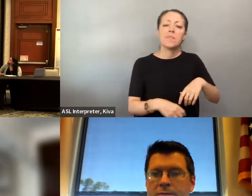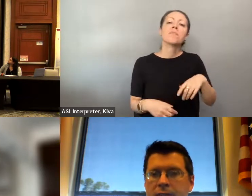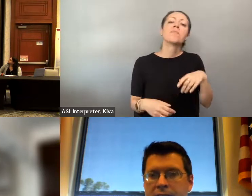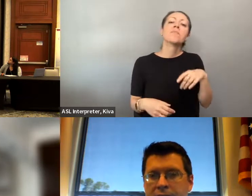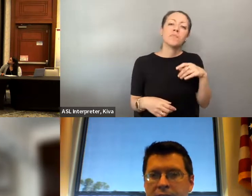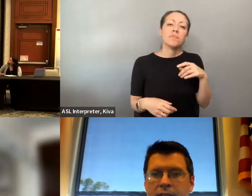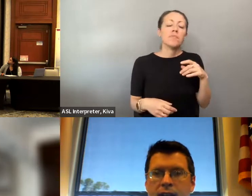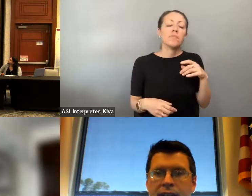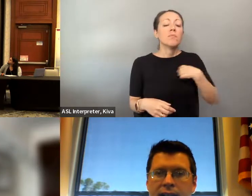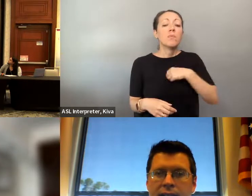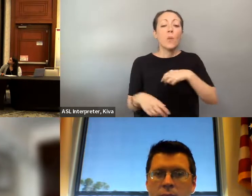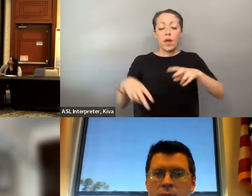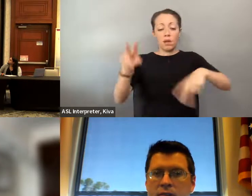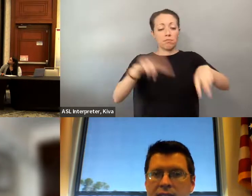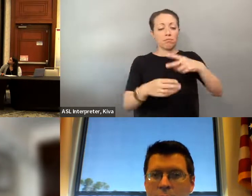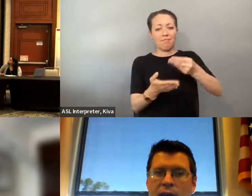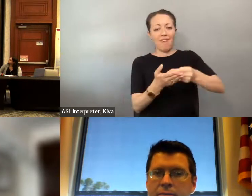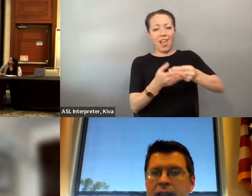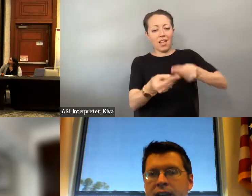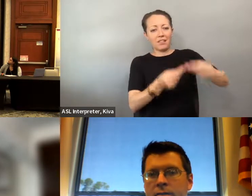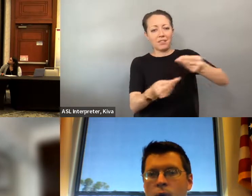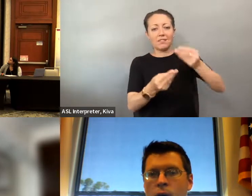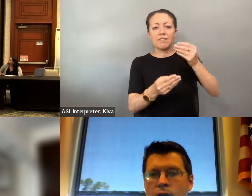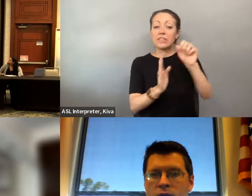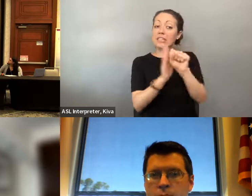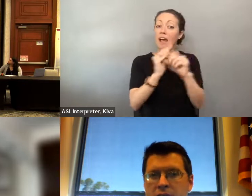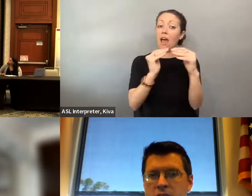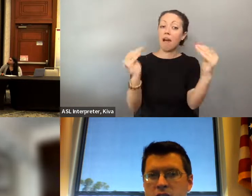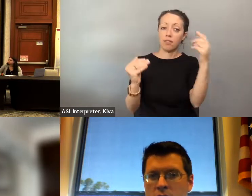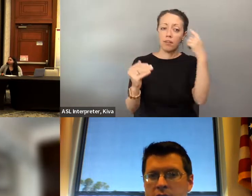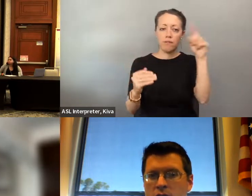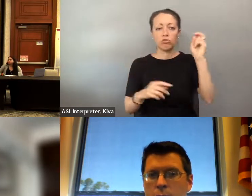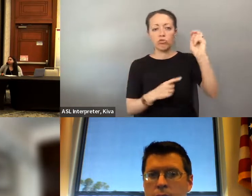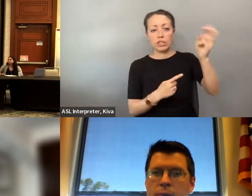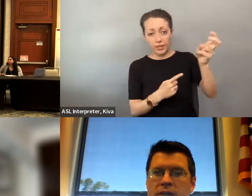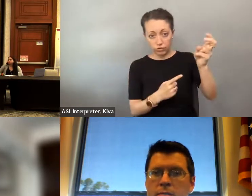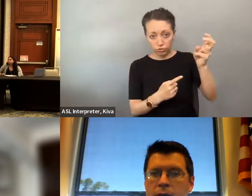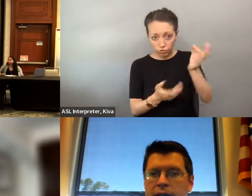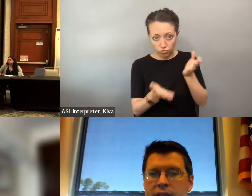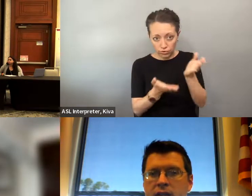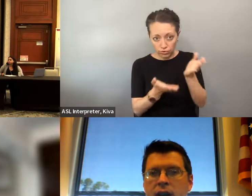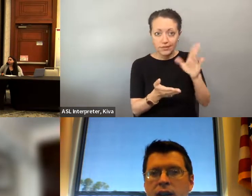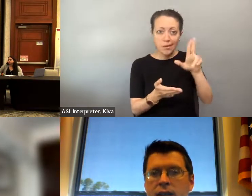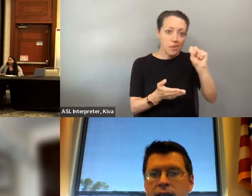Program. We serve all over the State of Florida. . We serve all over the state of Florida, we oversee